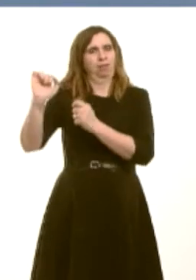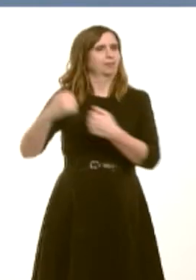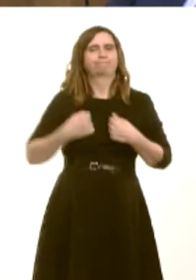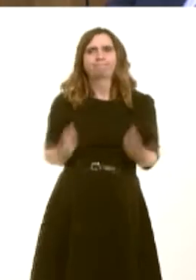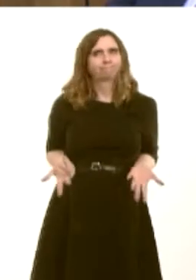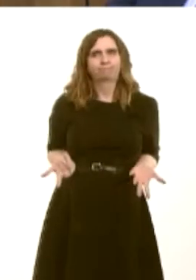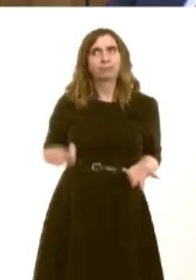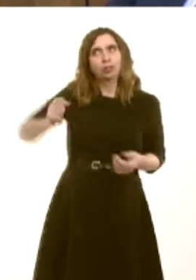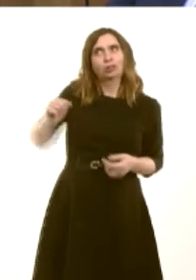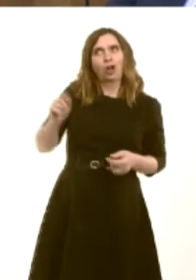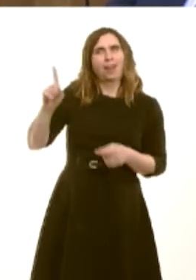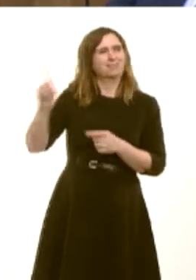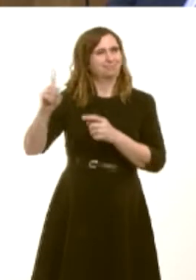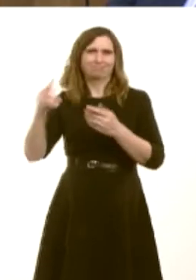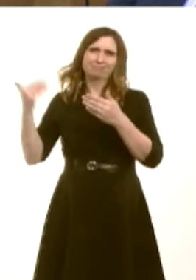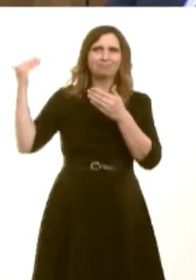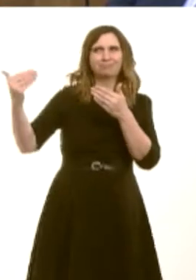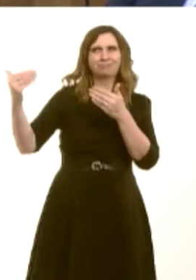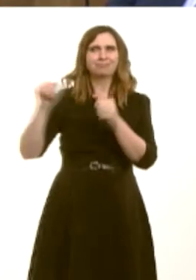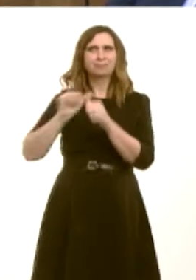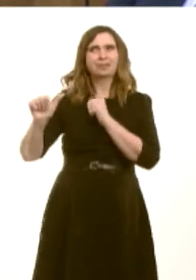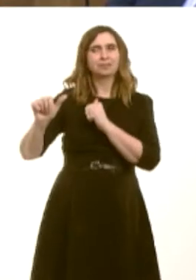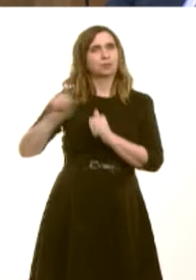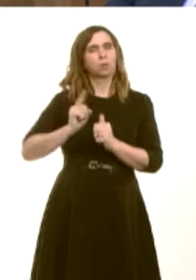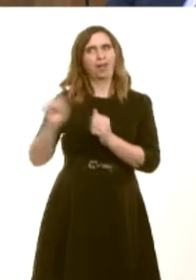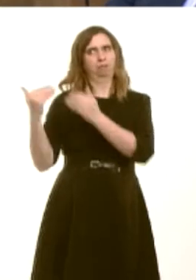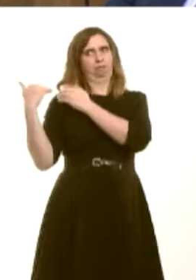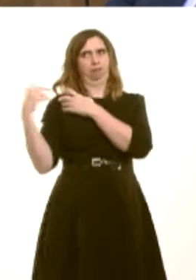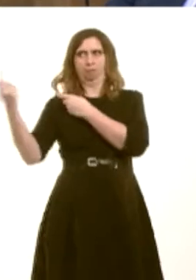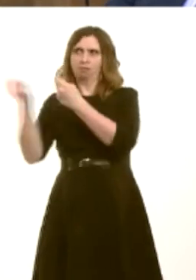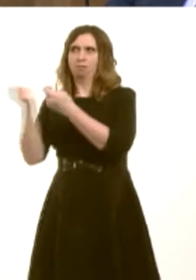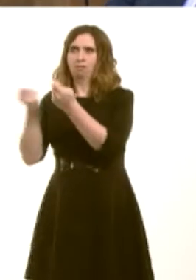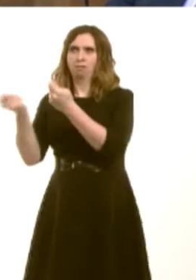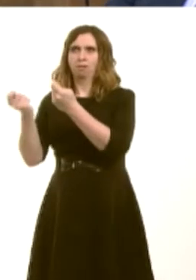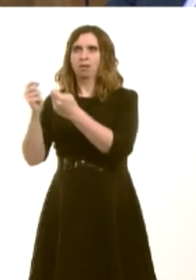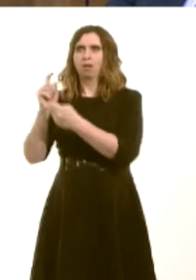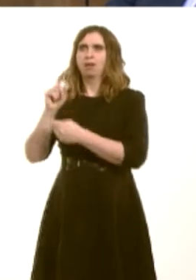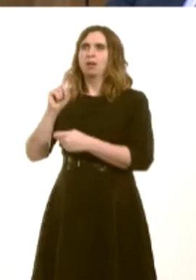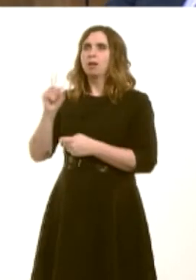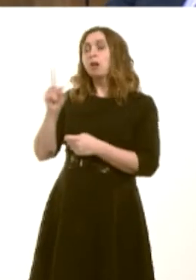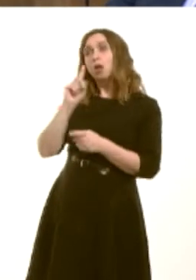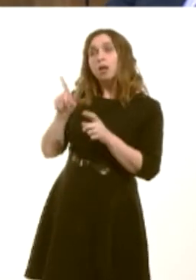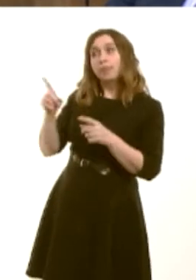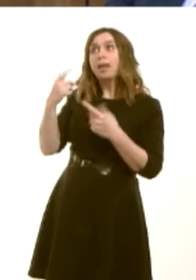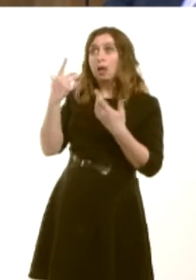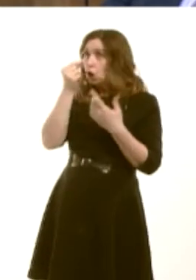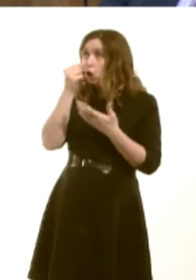has done better than we have, despite the fact that circumstances are less promising. Because there has been more money, theyíve been able to put more money on the table,